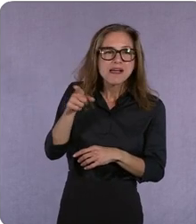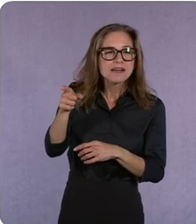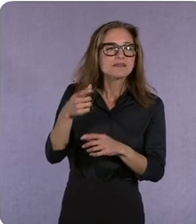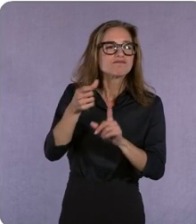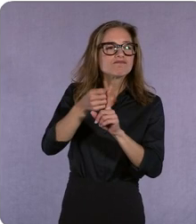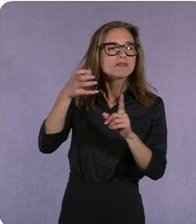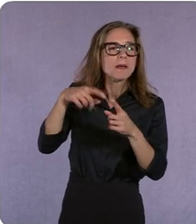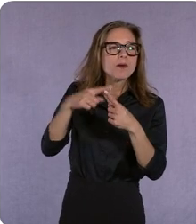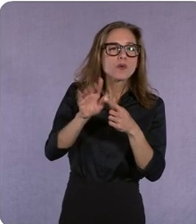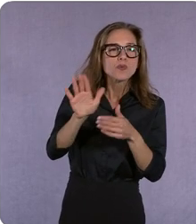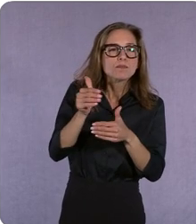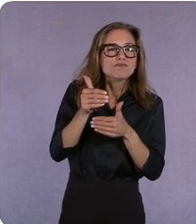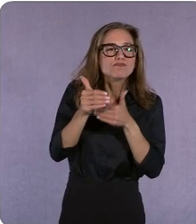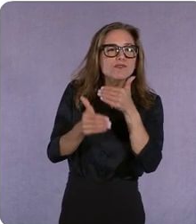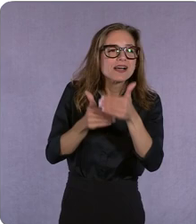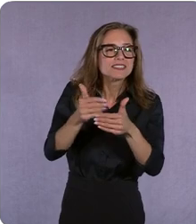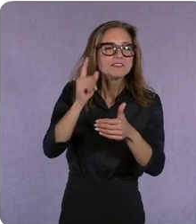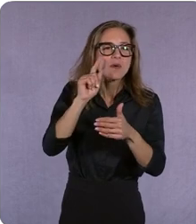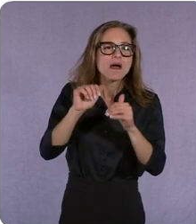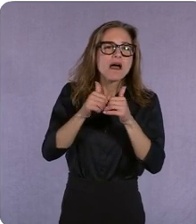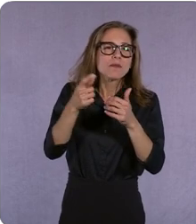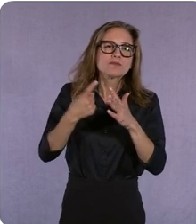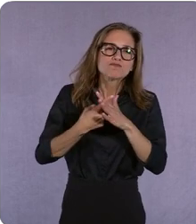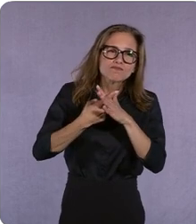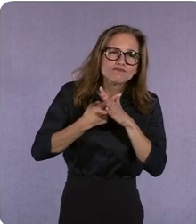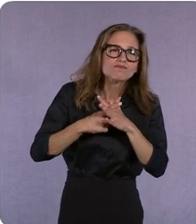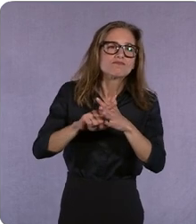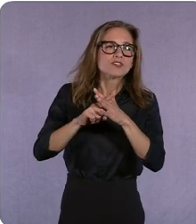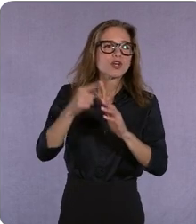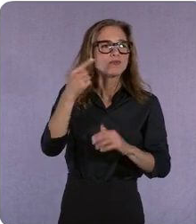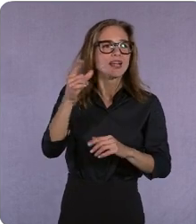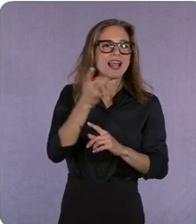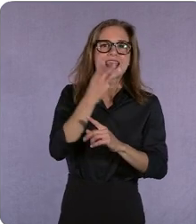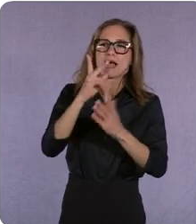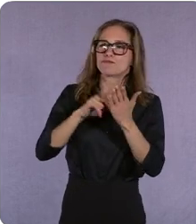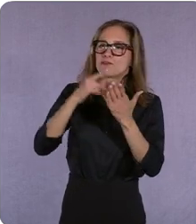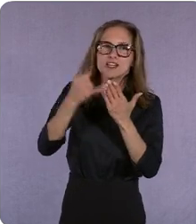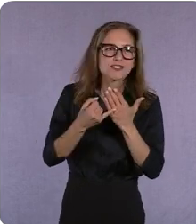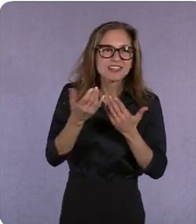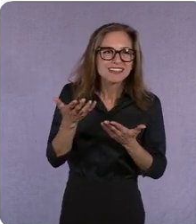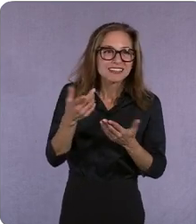a project how do you decide what to back and launch? >>Sarah: You know we built the company with a lot